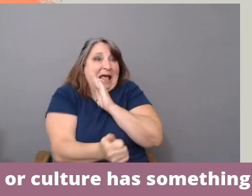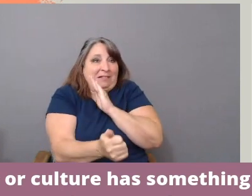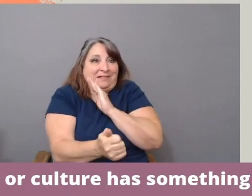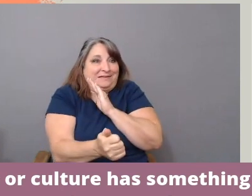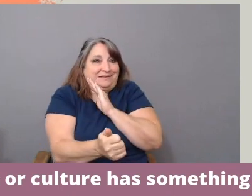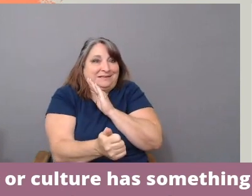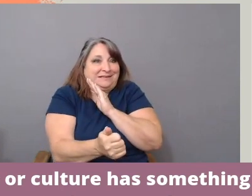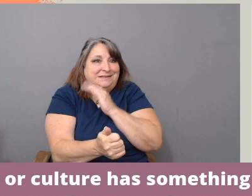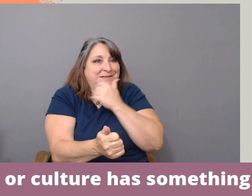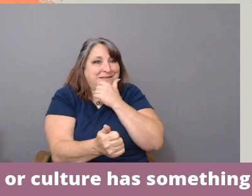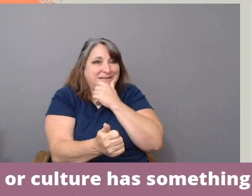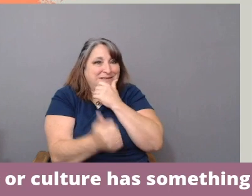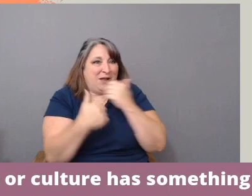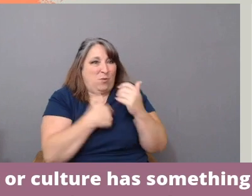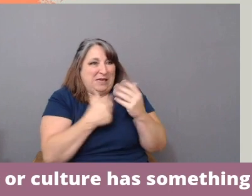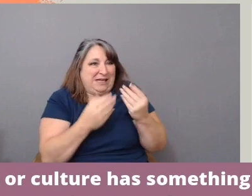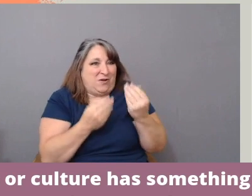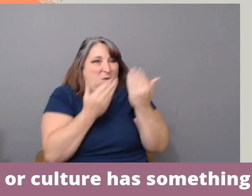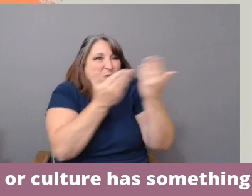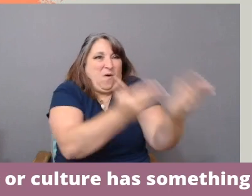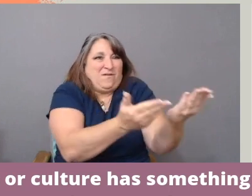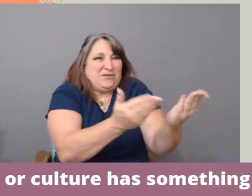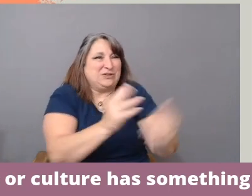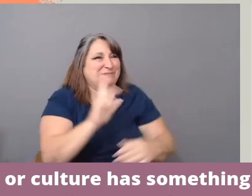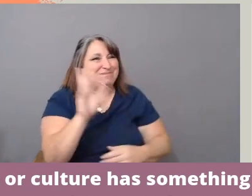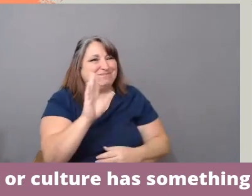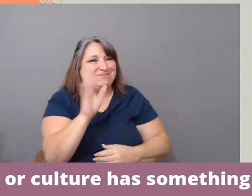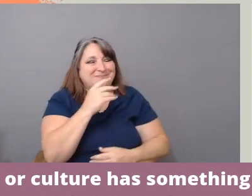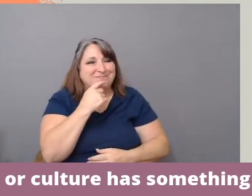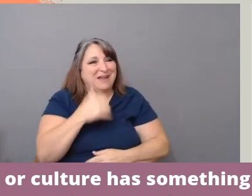I feel that, in a sense, that puts us